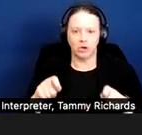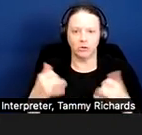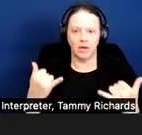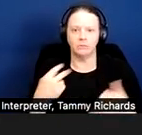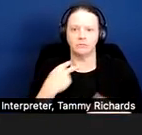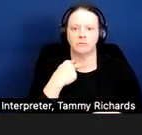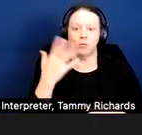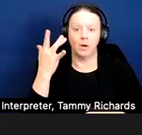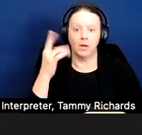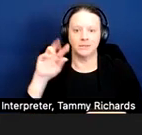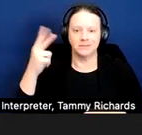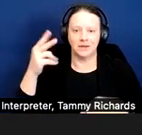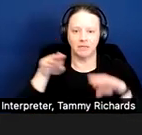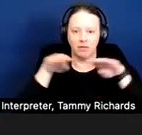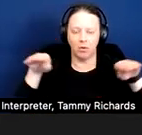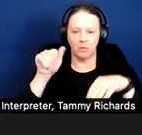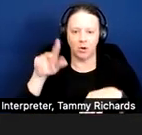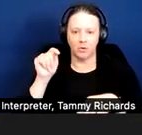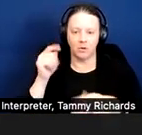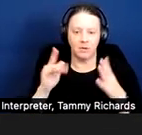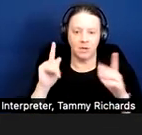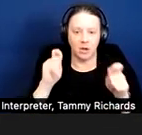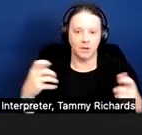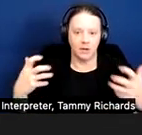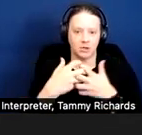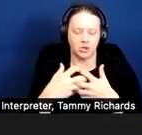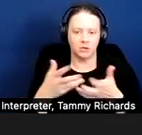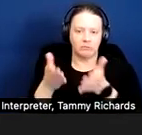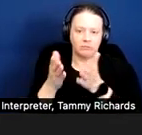may be an accommodation in that circumstance to allow the person to break their existing